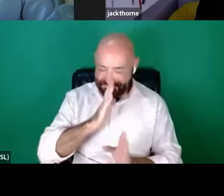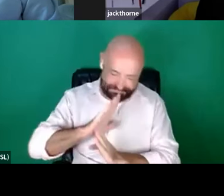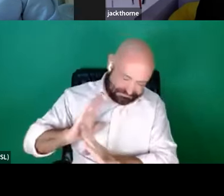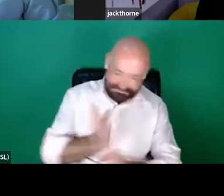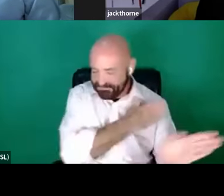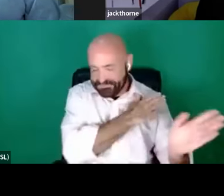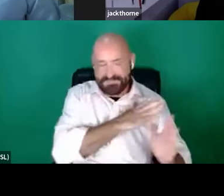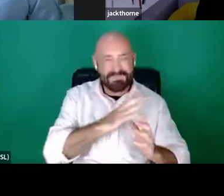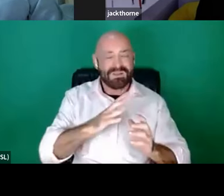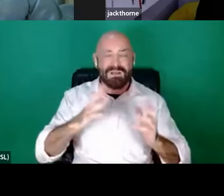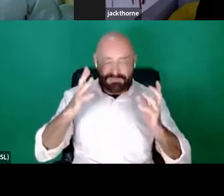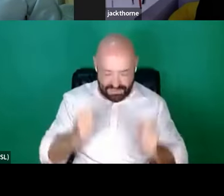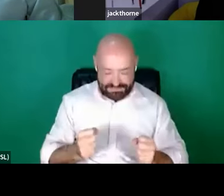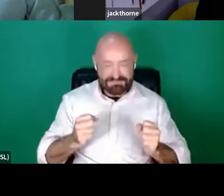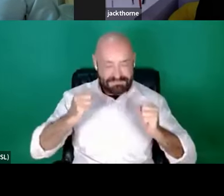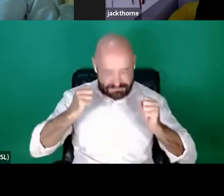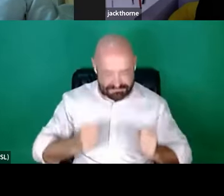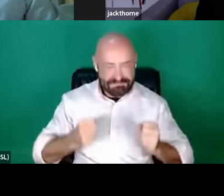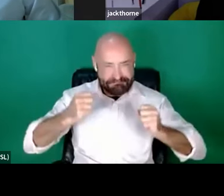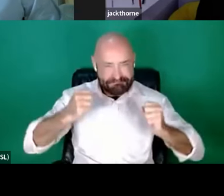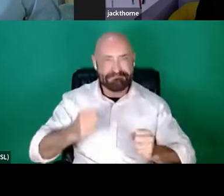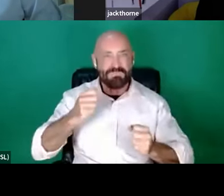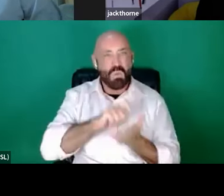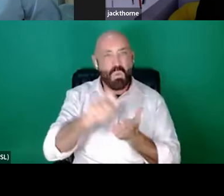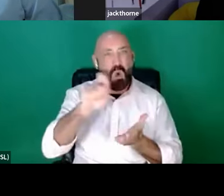imposter syndrome and just walk into the room anyway. So definitely backing up what Rose